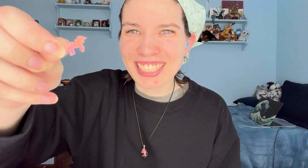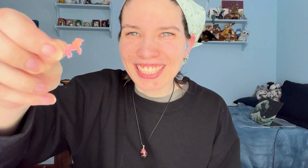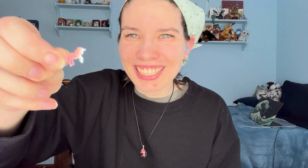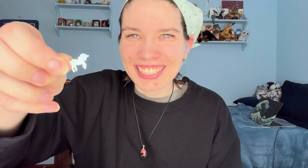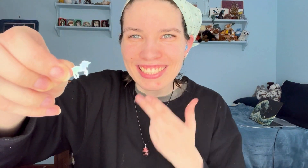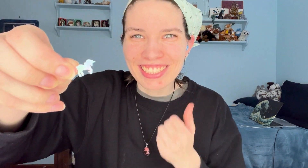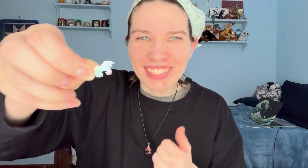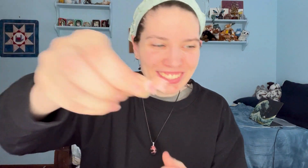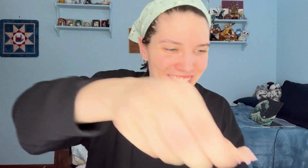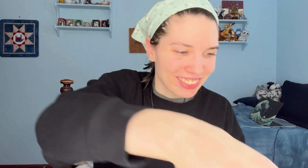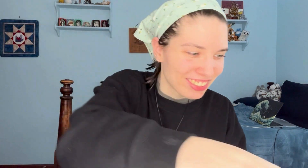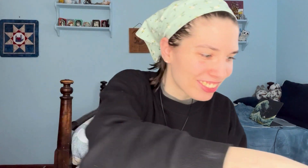Cute!